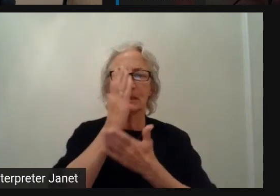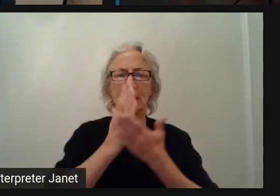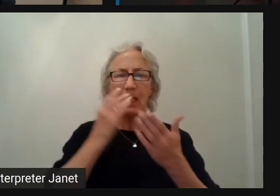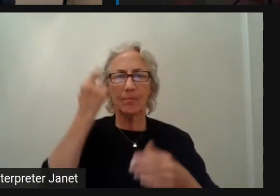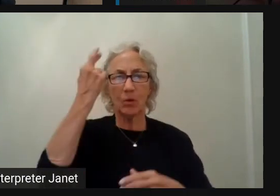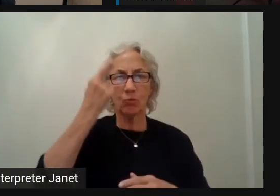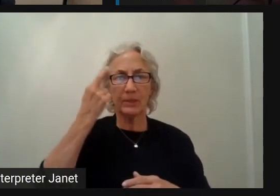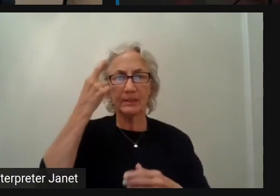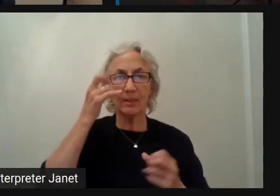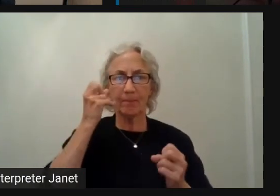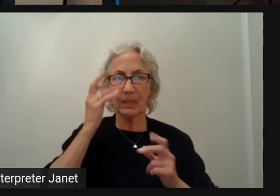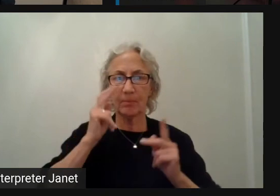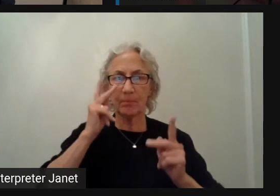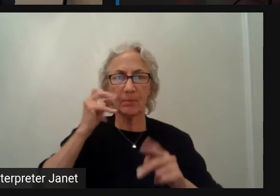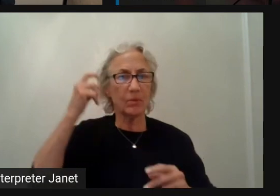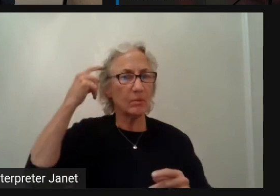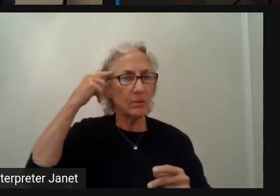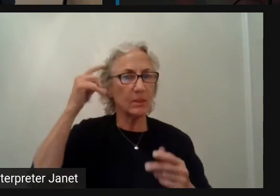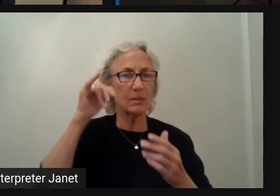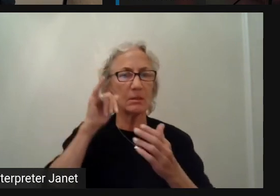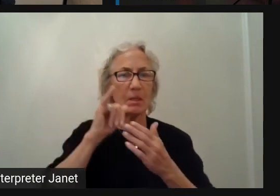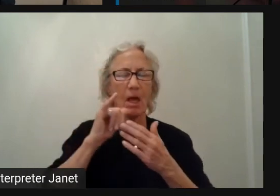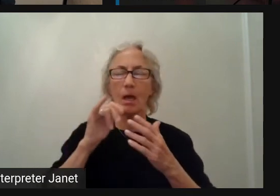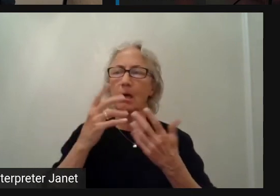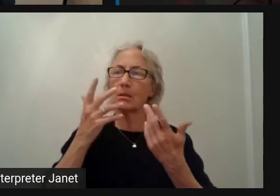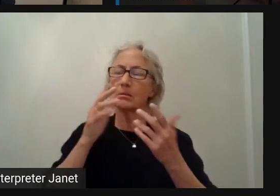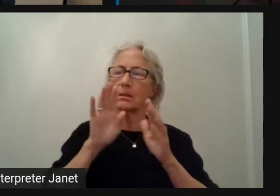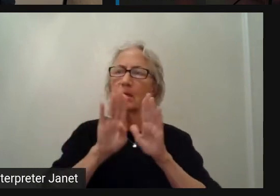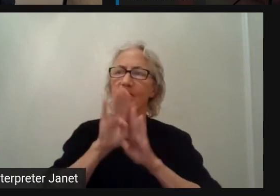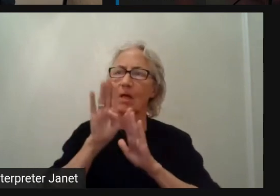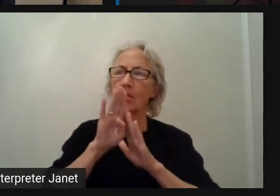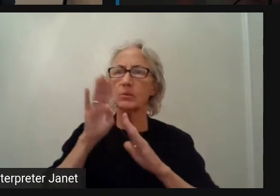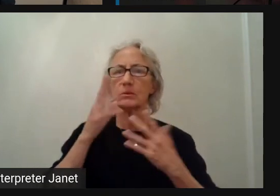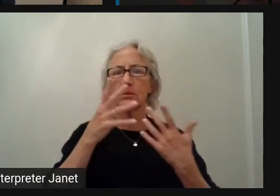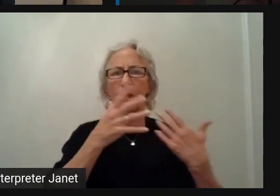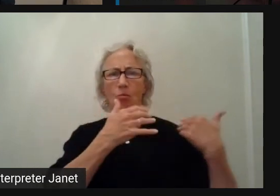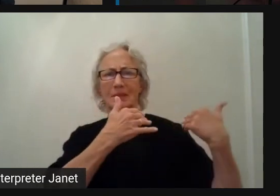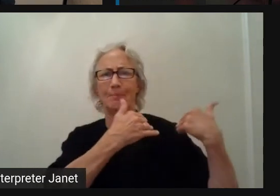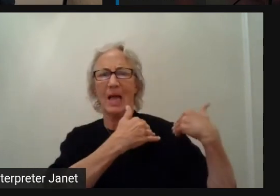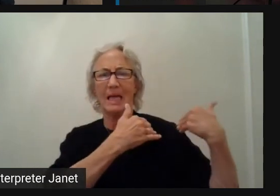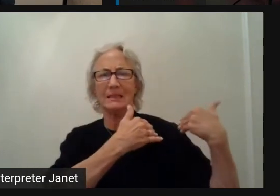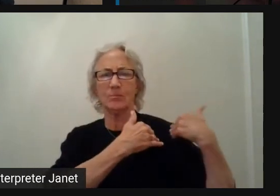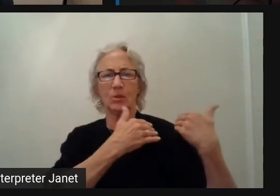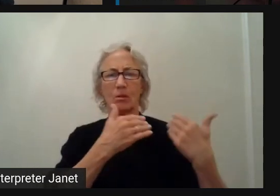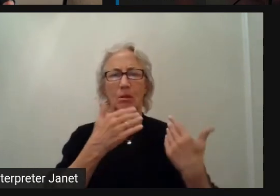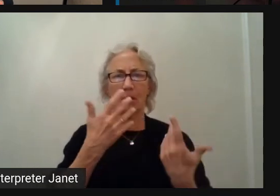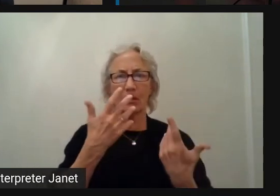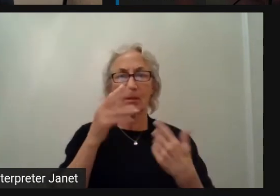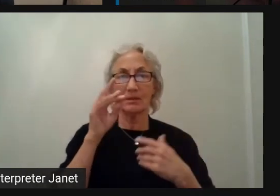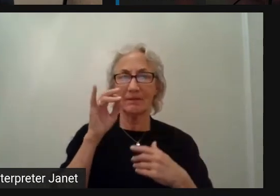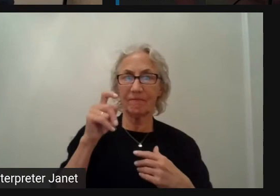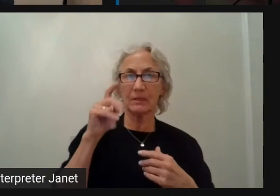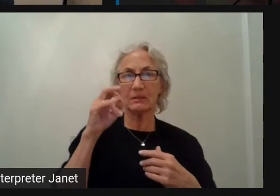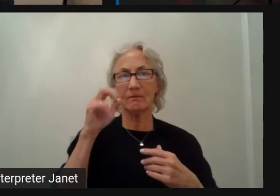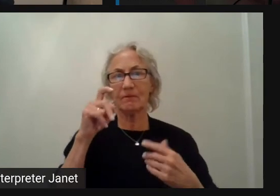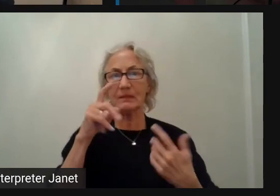that developers are the people responsible for fixing the website to pass the accessibility.